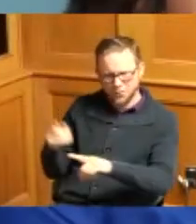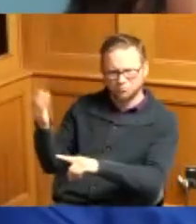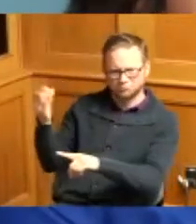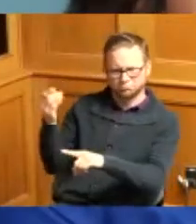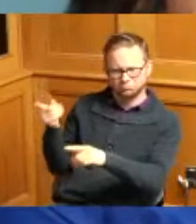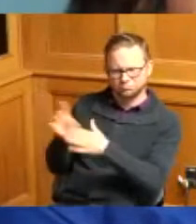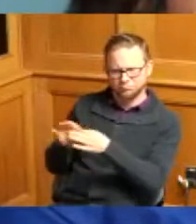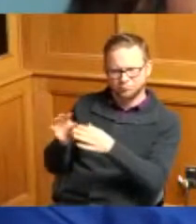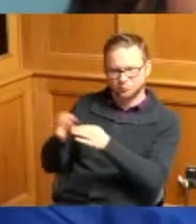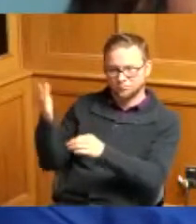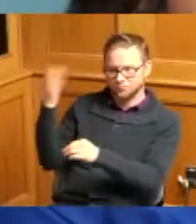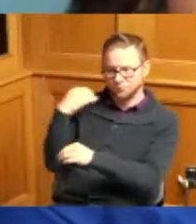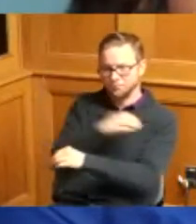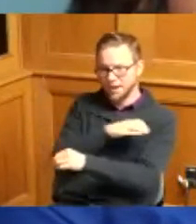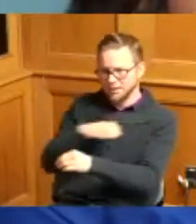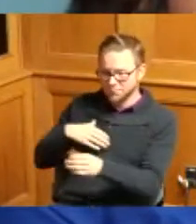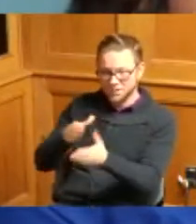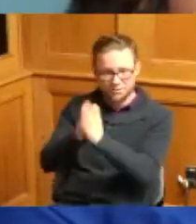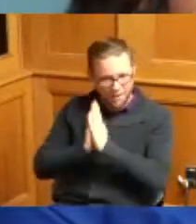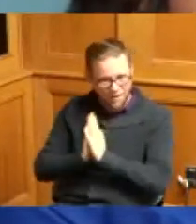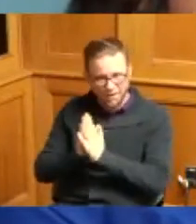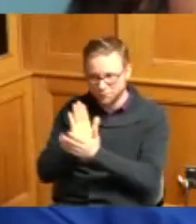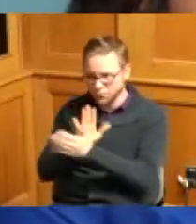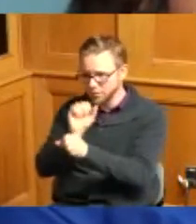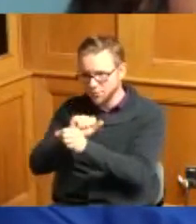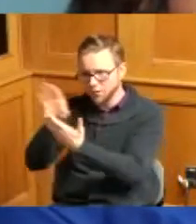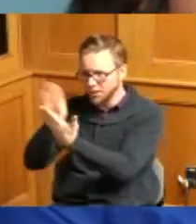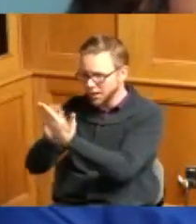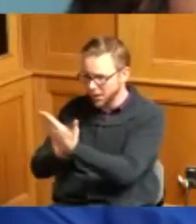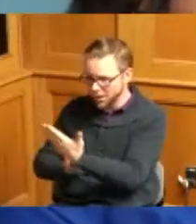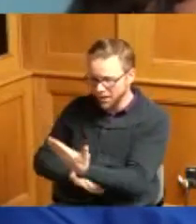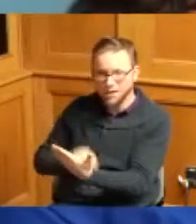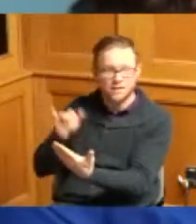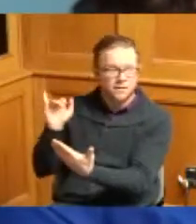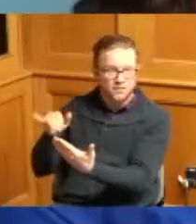asked him to go get this paperwork which involved you now right yeah they they have now they got a